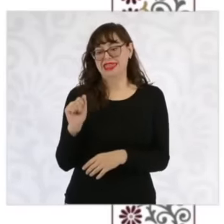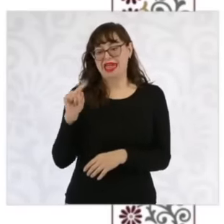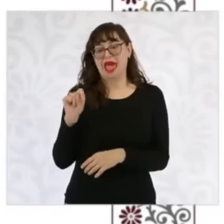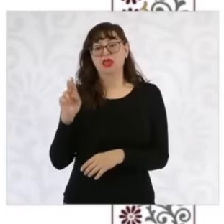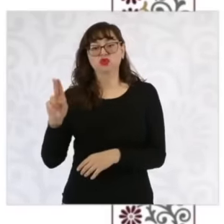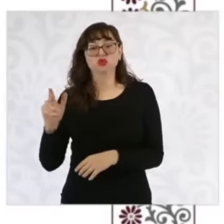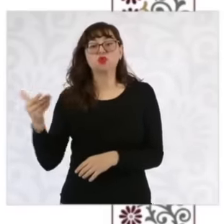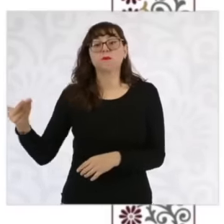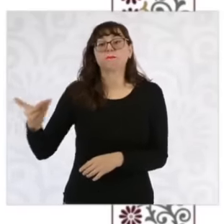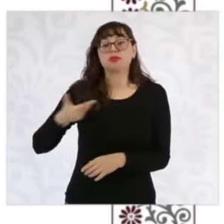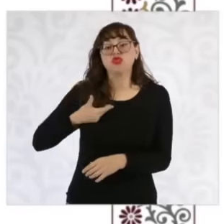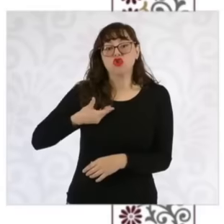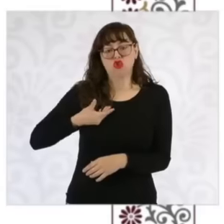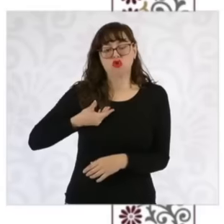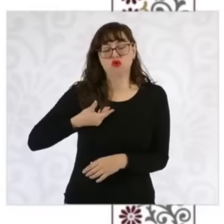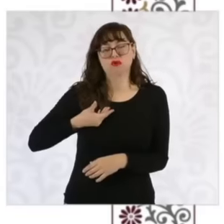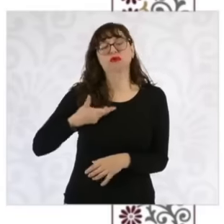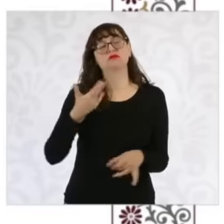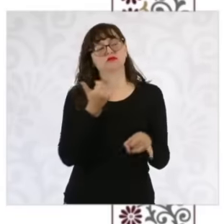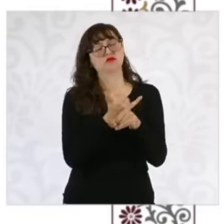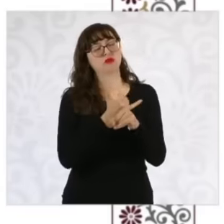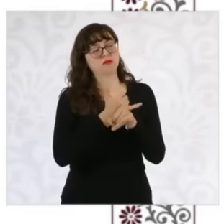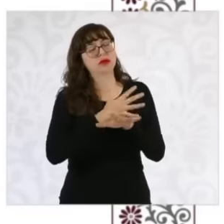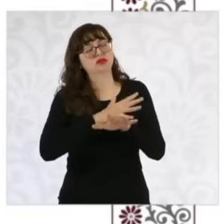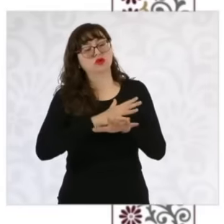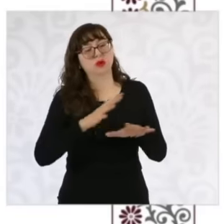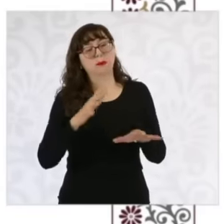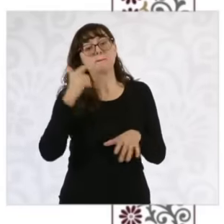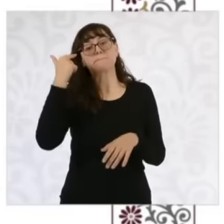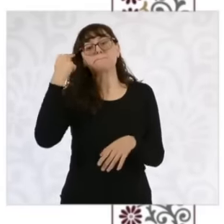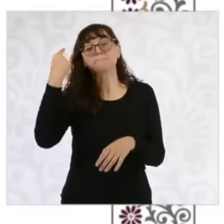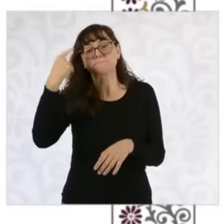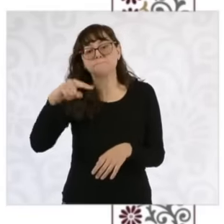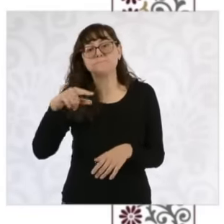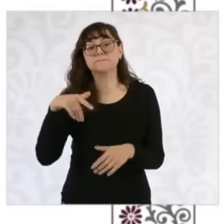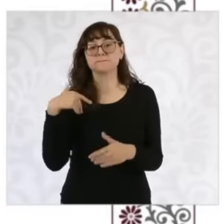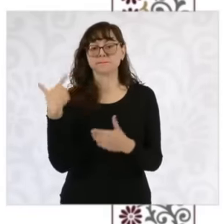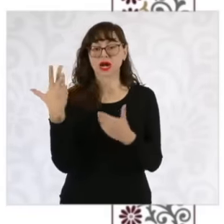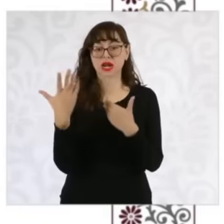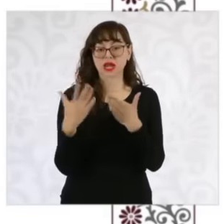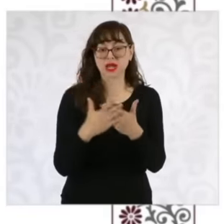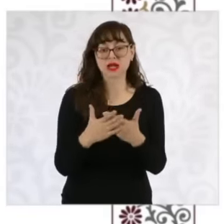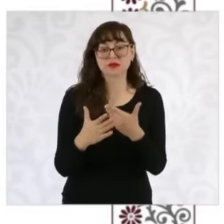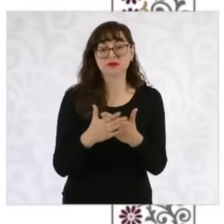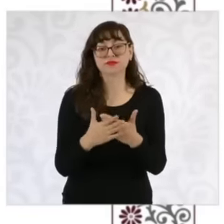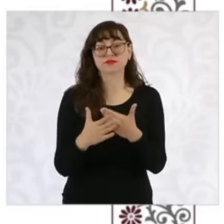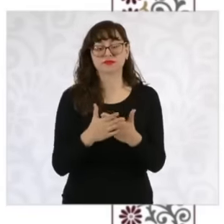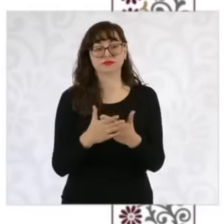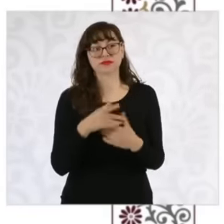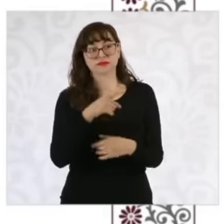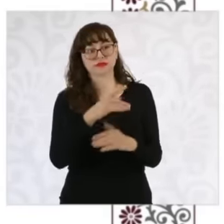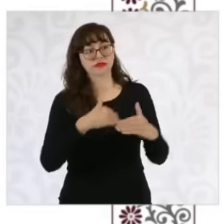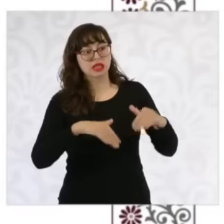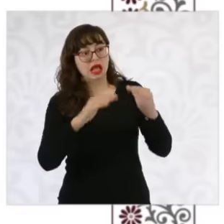to have this information for a possible Who owns the housing today, mainly